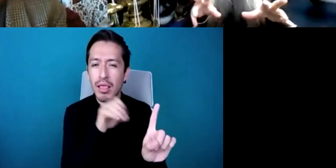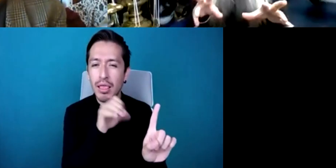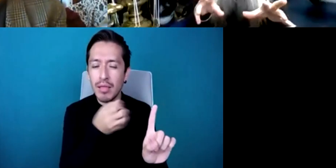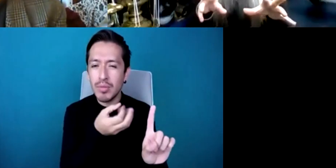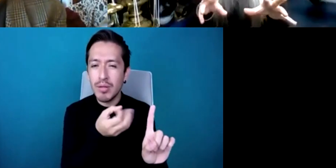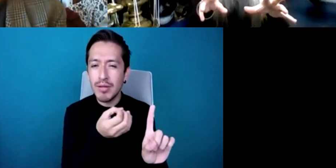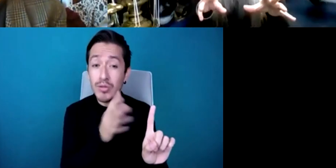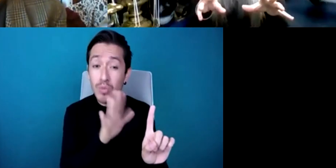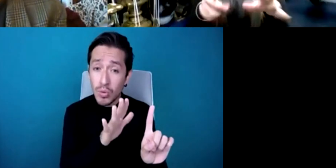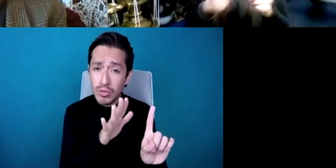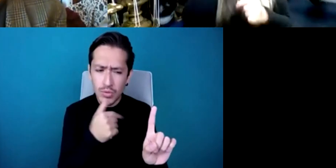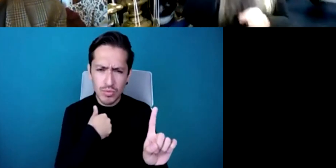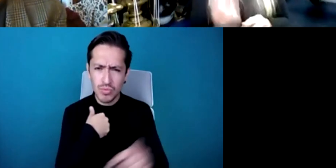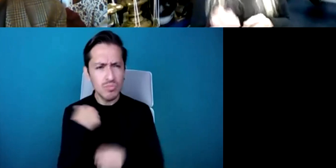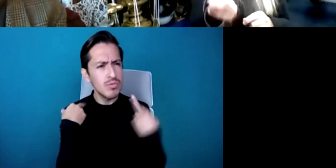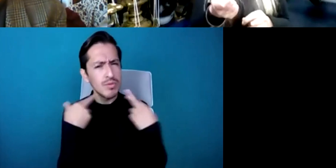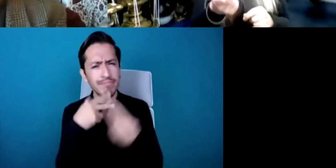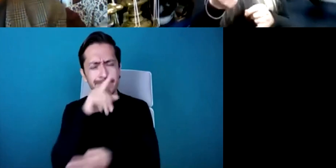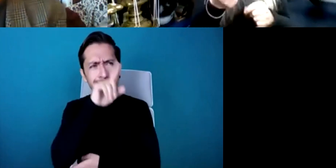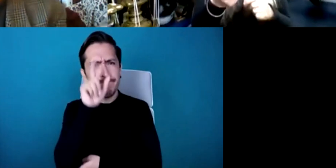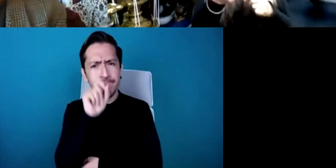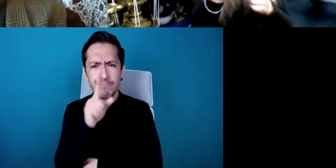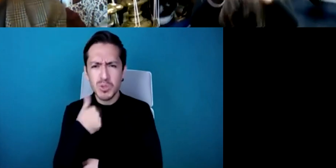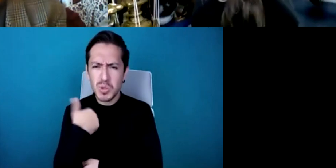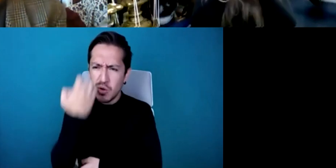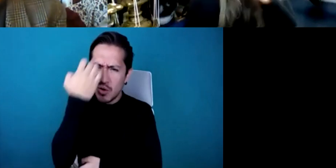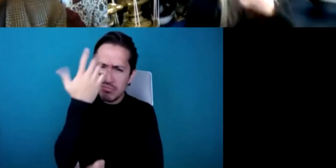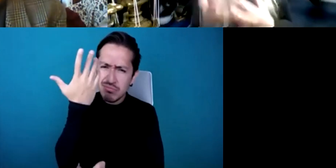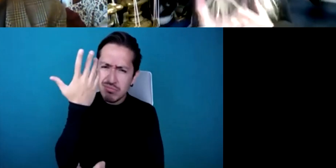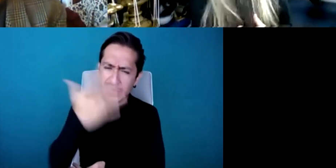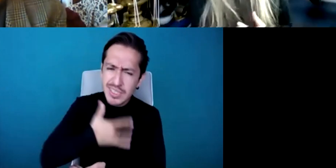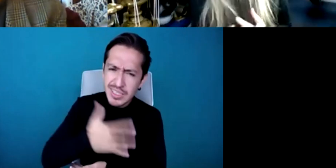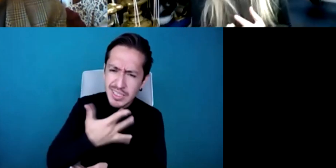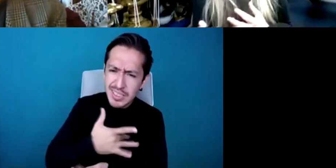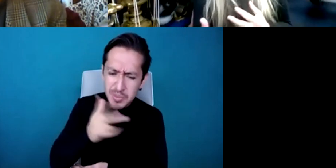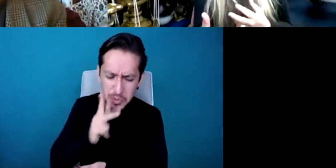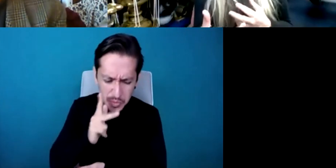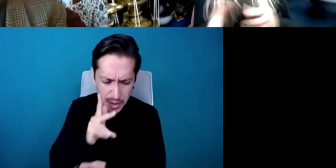it's the difference between telling something and telling the story of something where we're